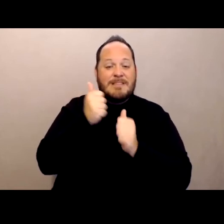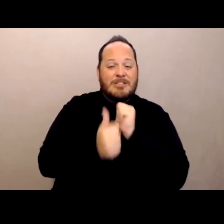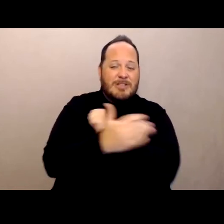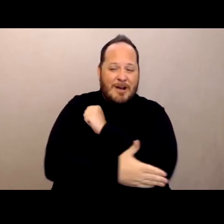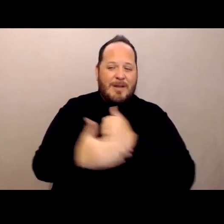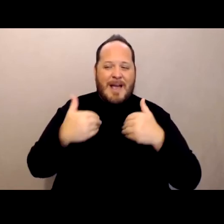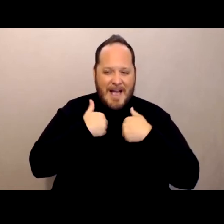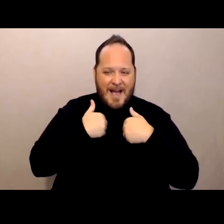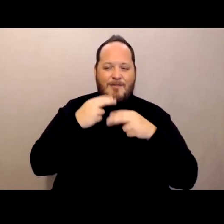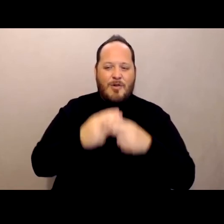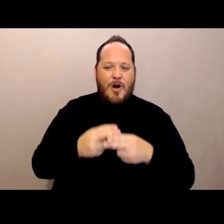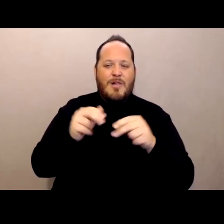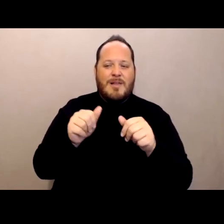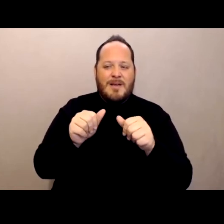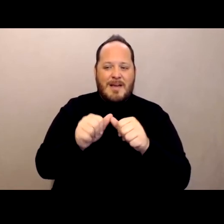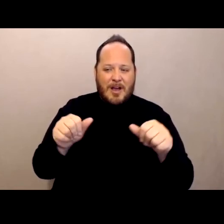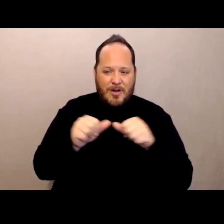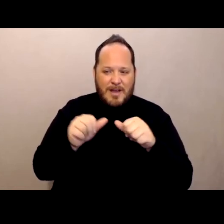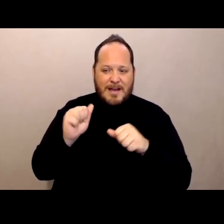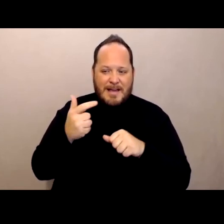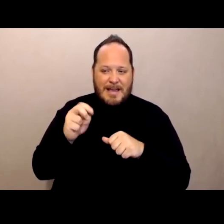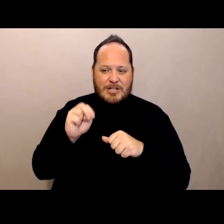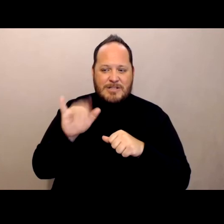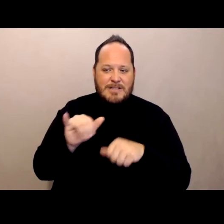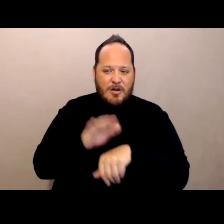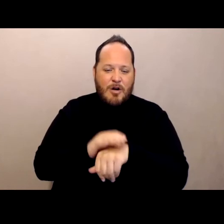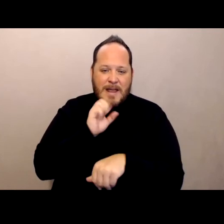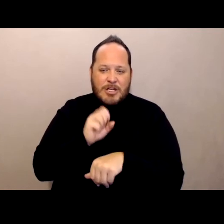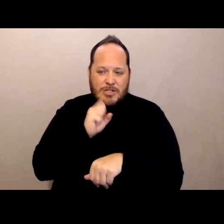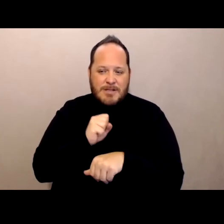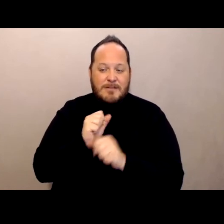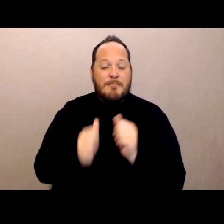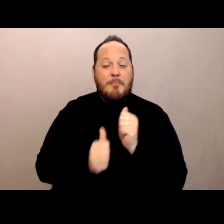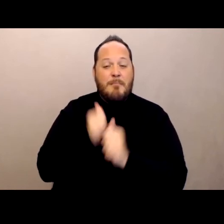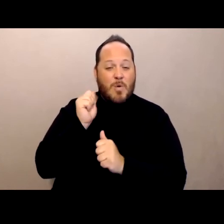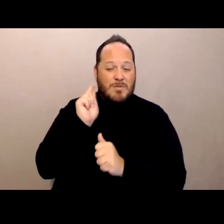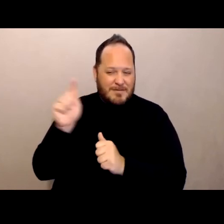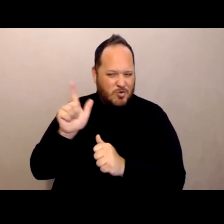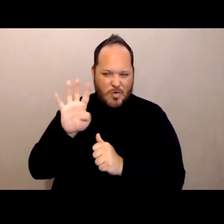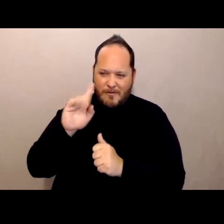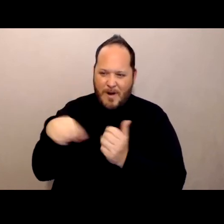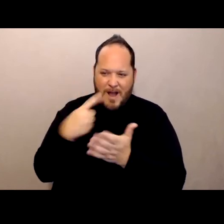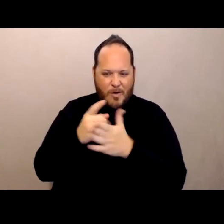and most of them have, you know, 24 hour hotlines you can call and get information or leave a message